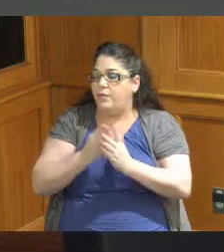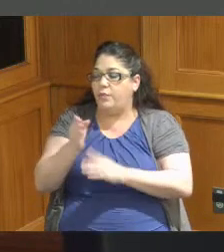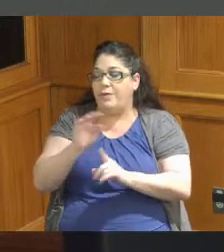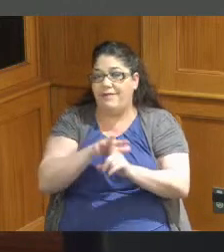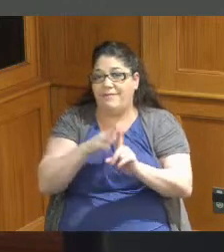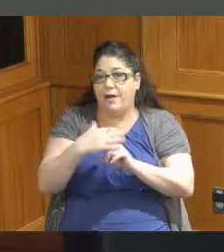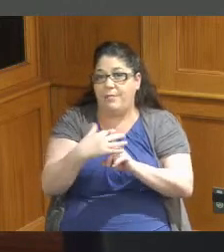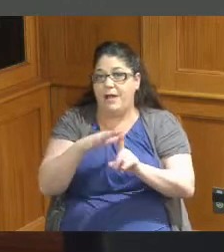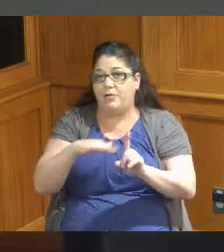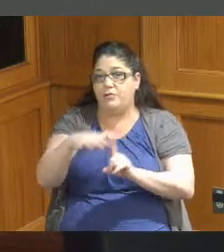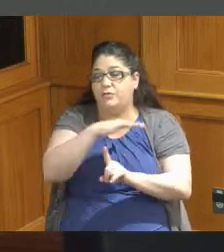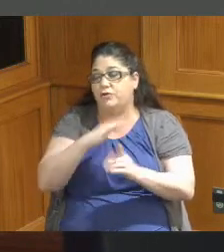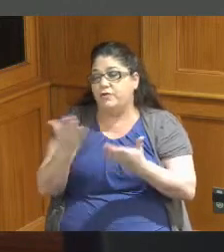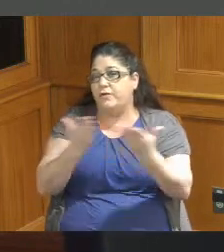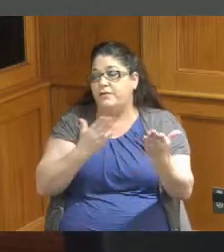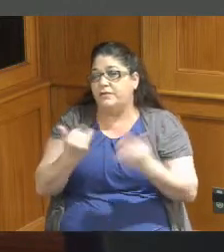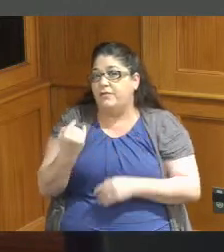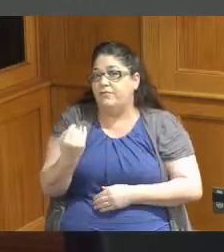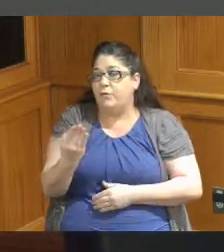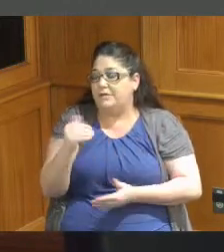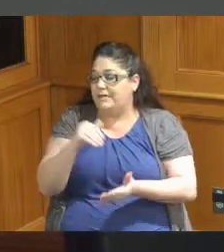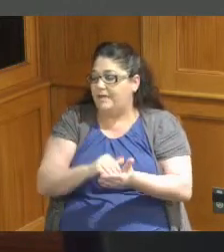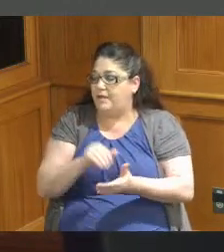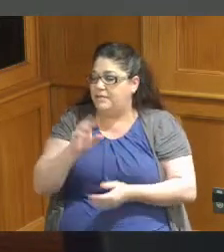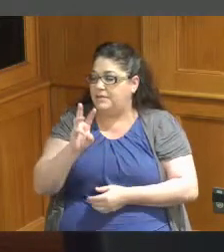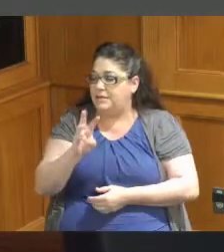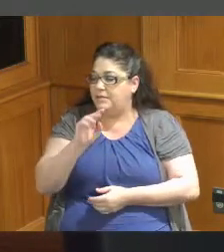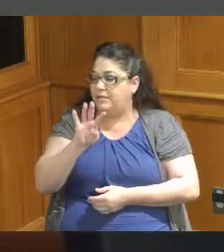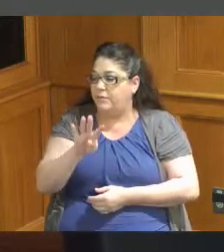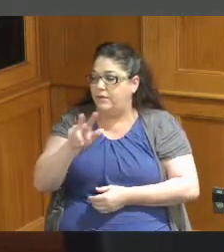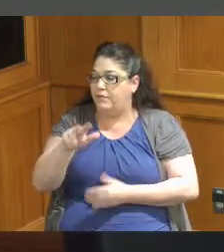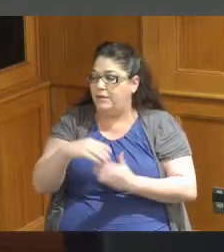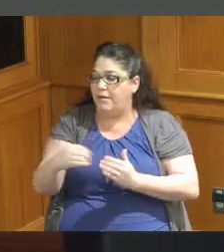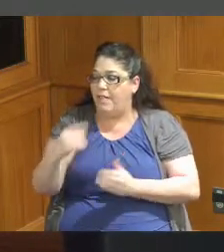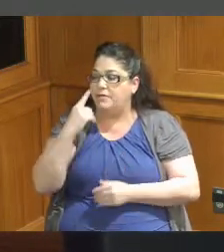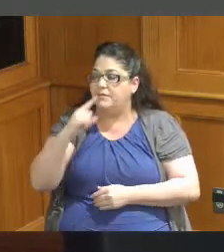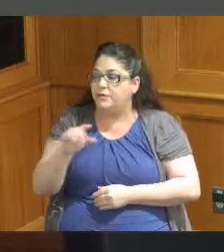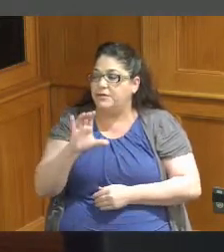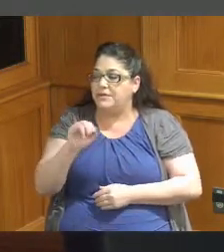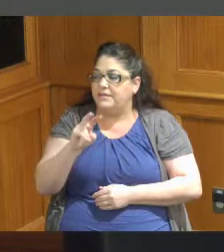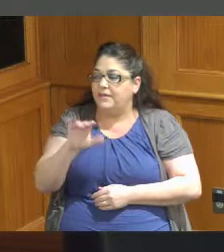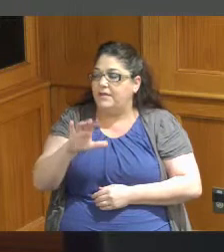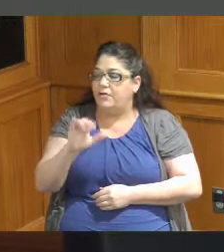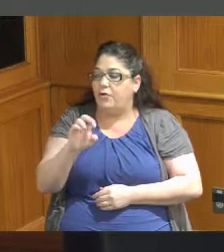Services for fourteen thousand six hundred and forty three dollars to the Civic Garden Center for